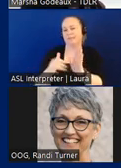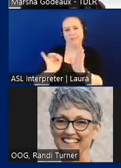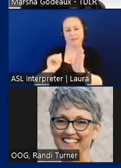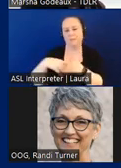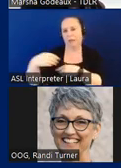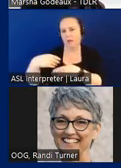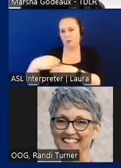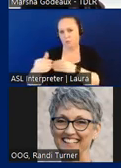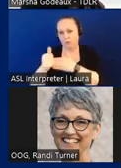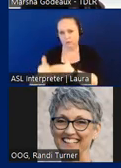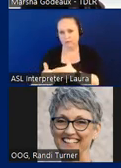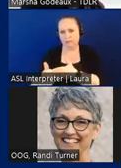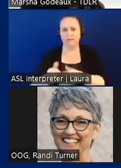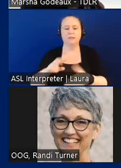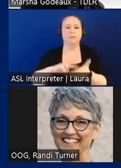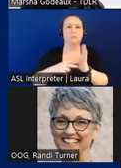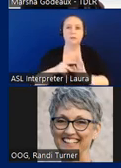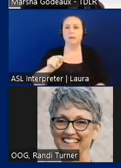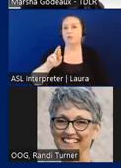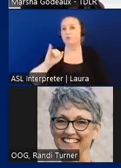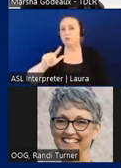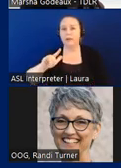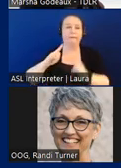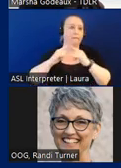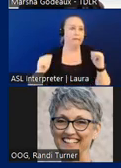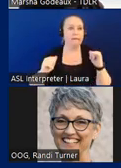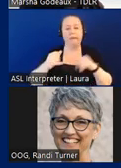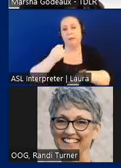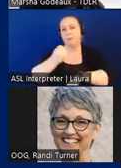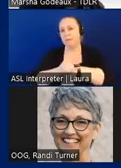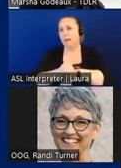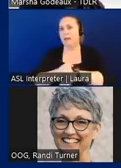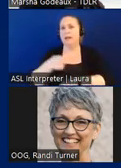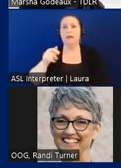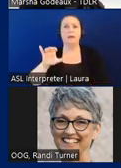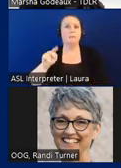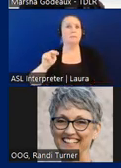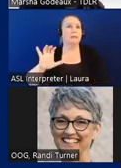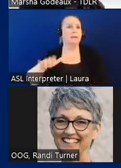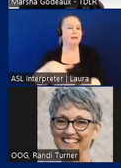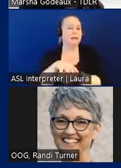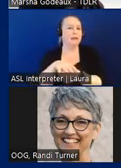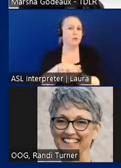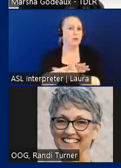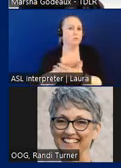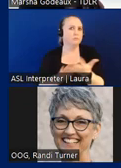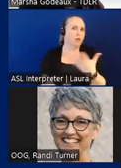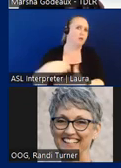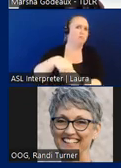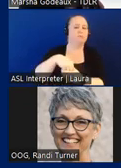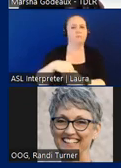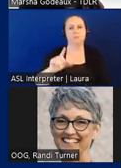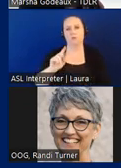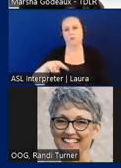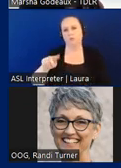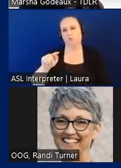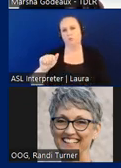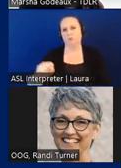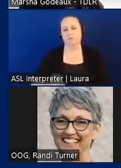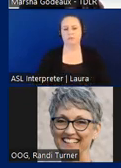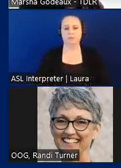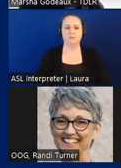areas such as trails camps sites picnic areas and those into the 2022 task